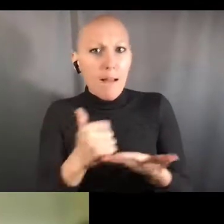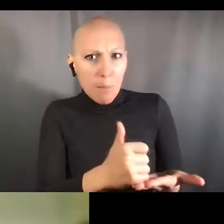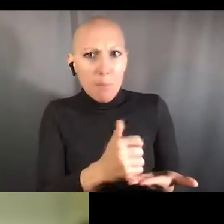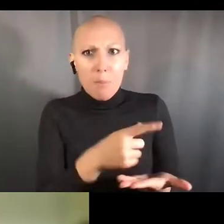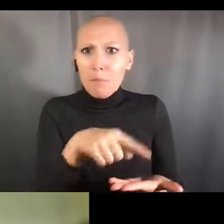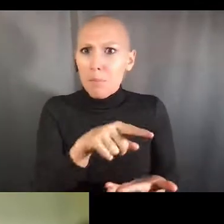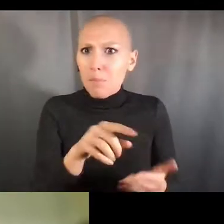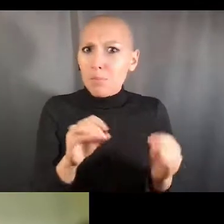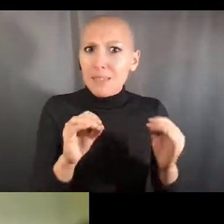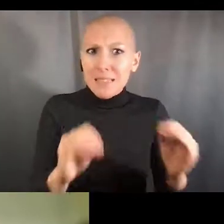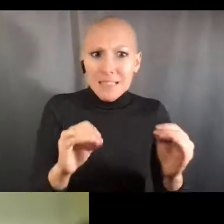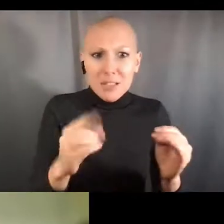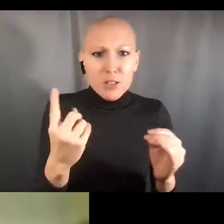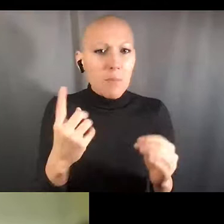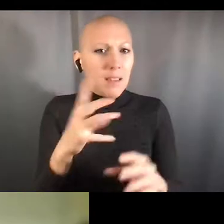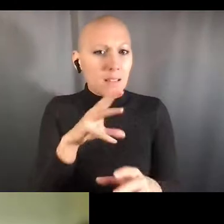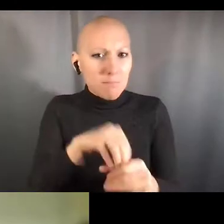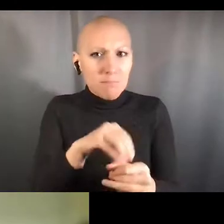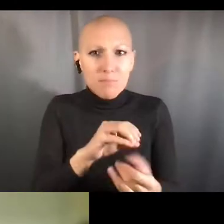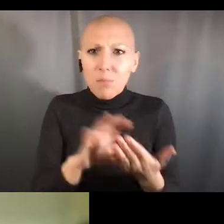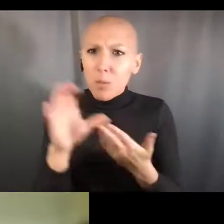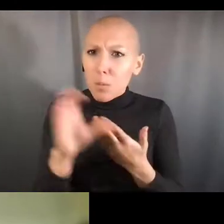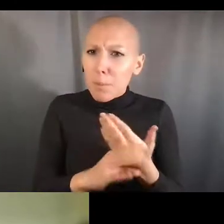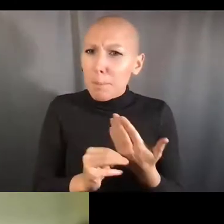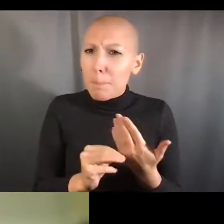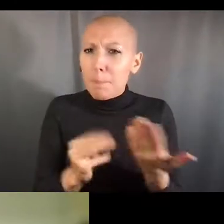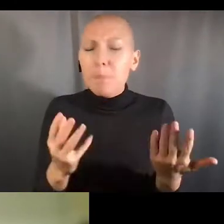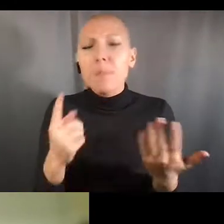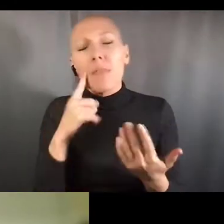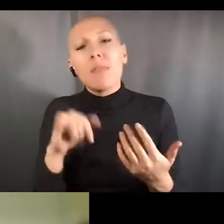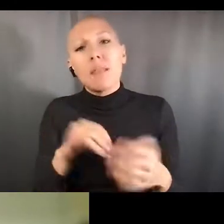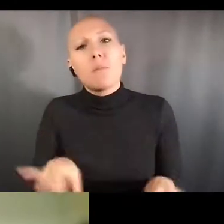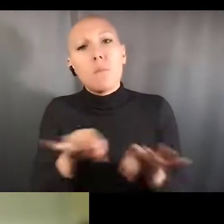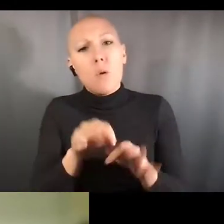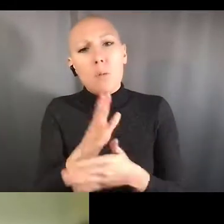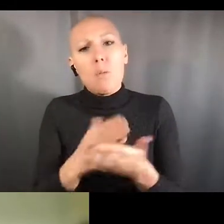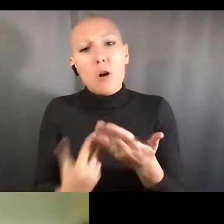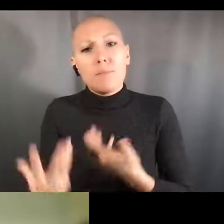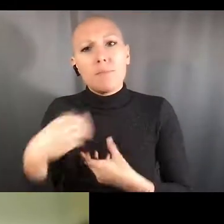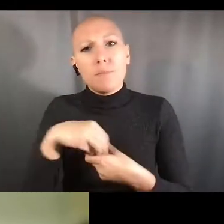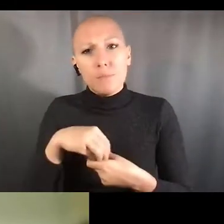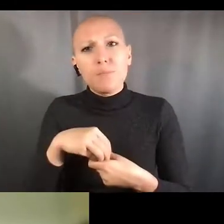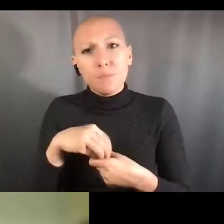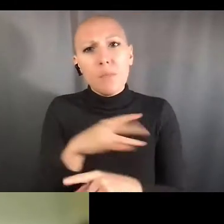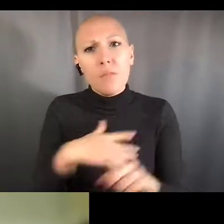but for small businesses they are covered and therefore you would have to comply